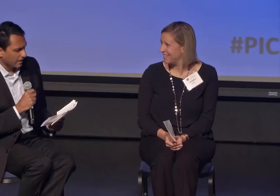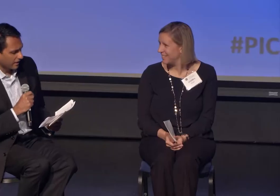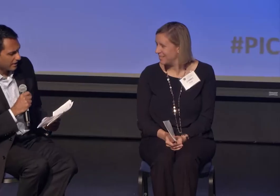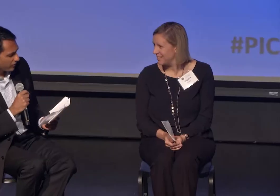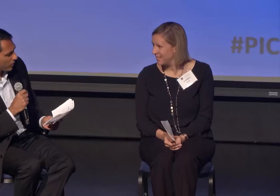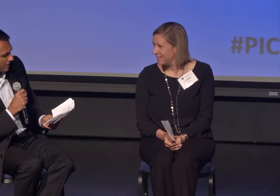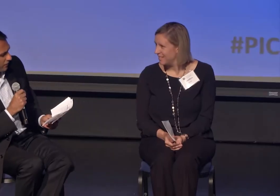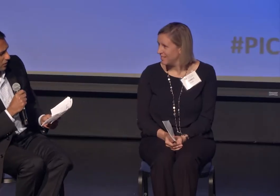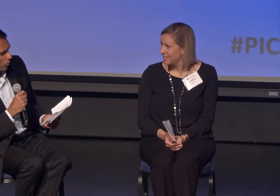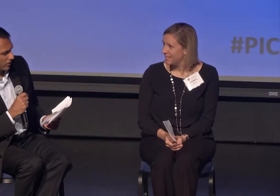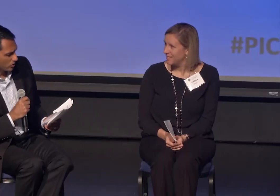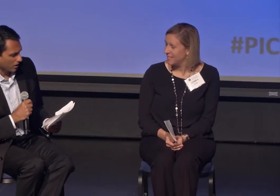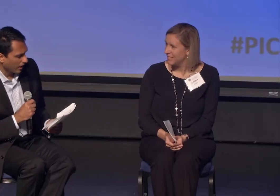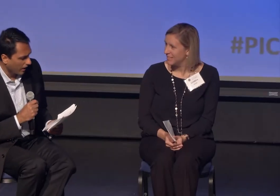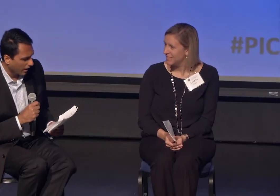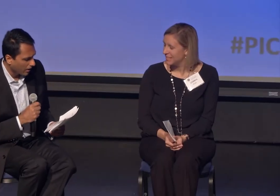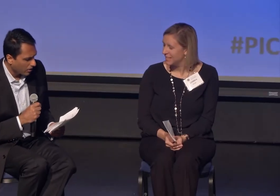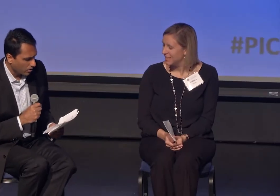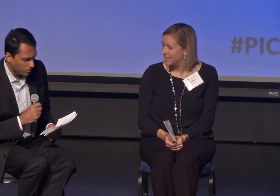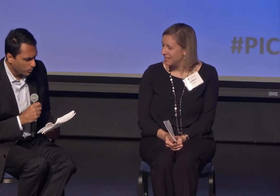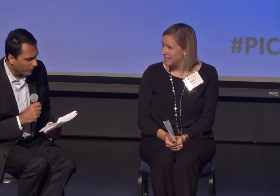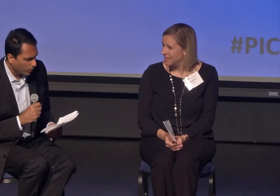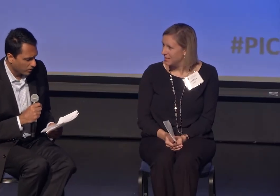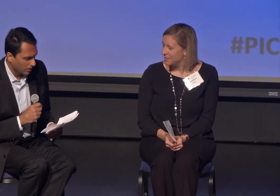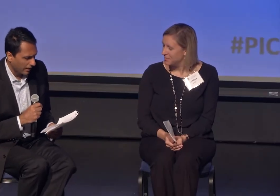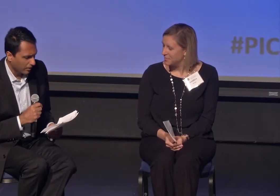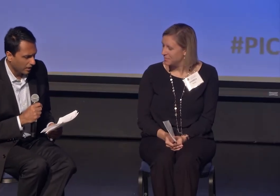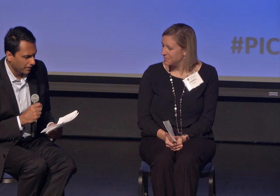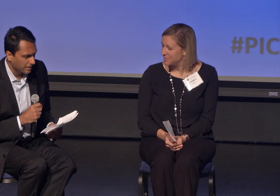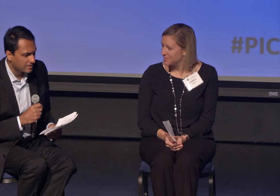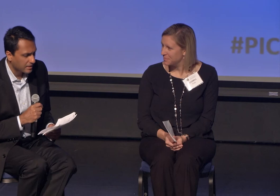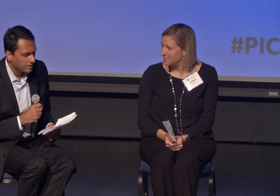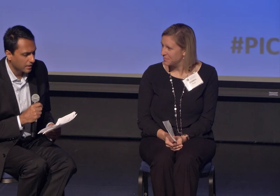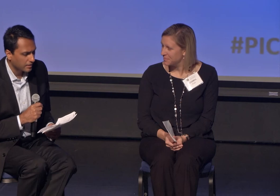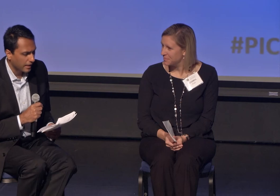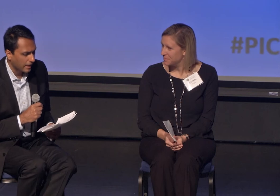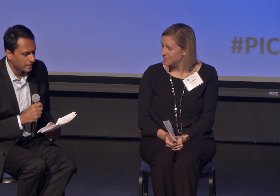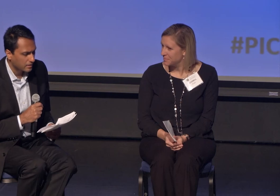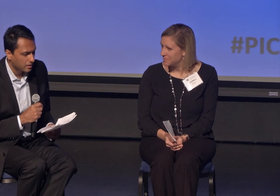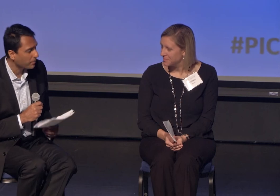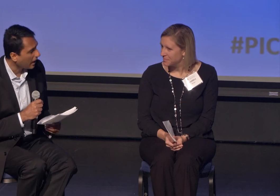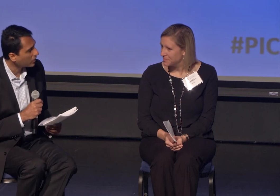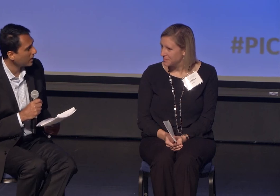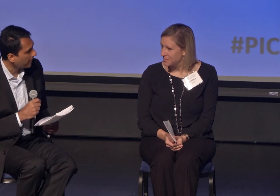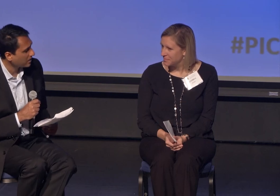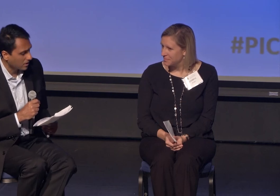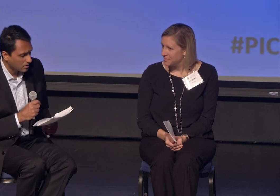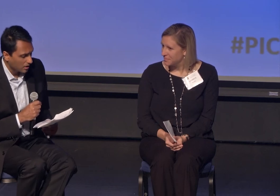Andria, a different question. On some college campuses,